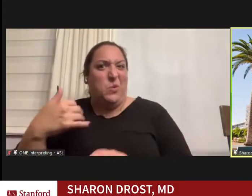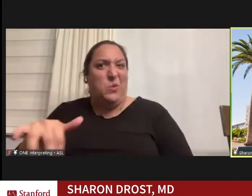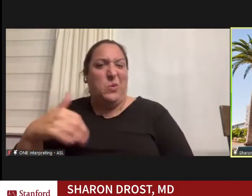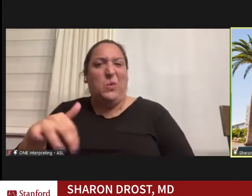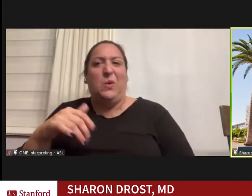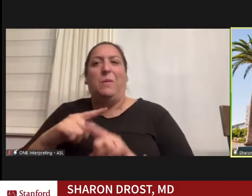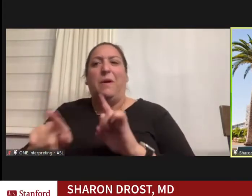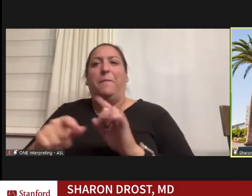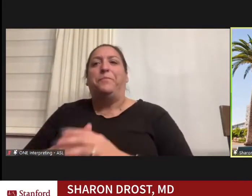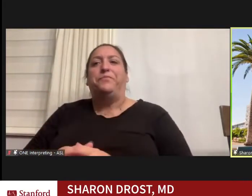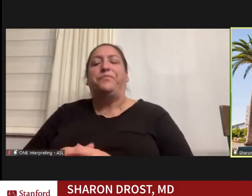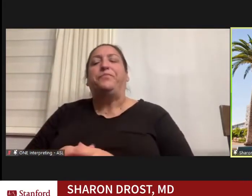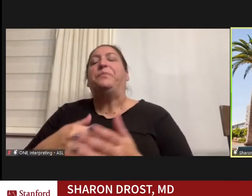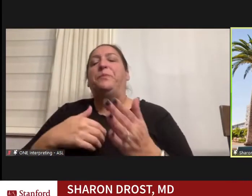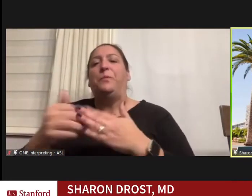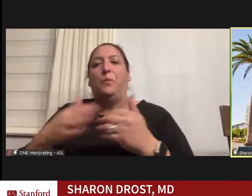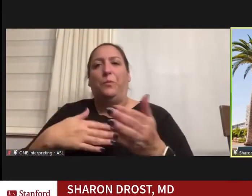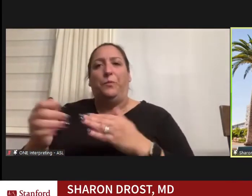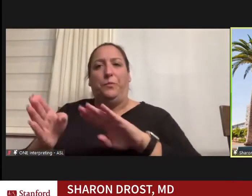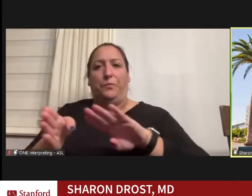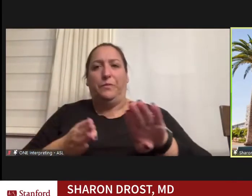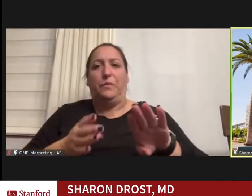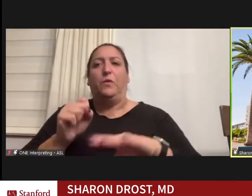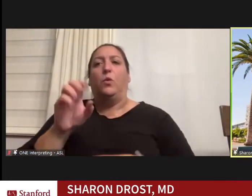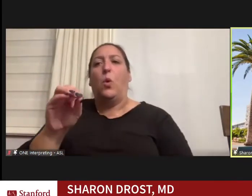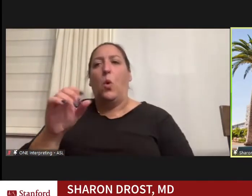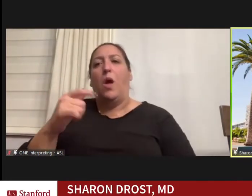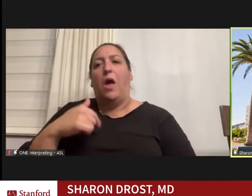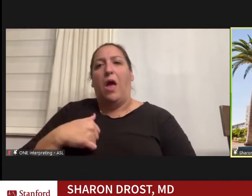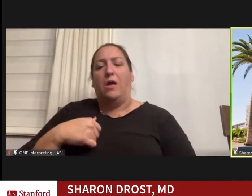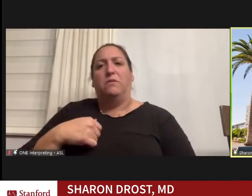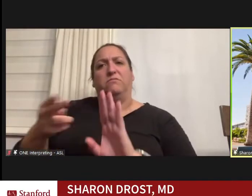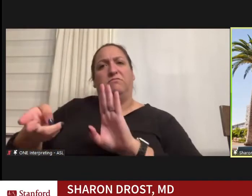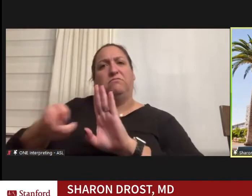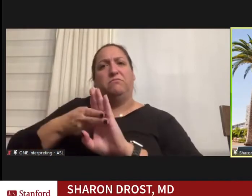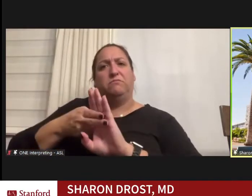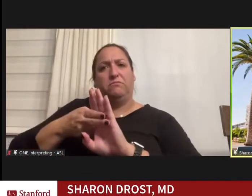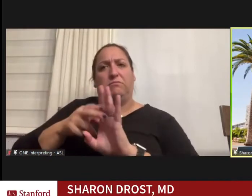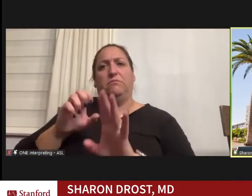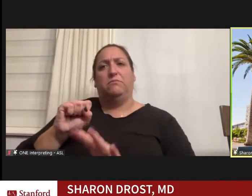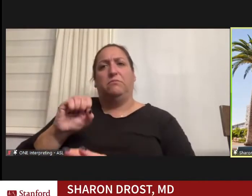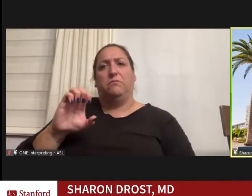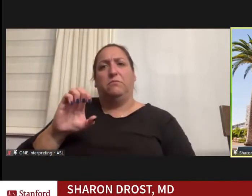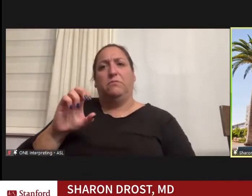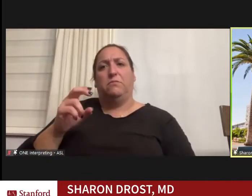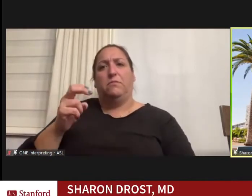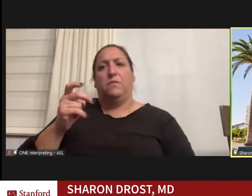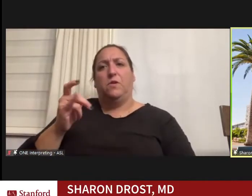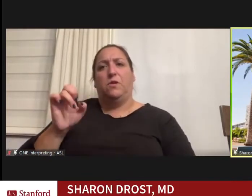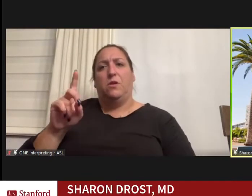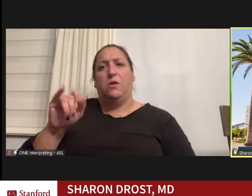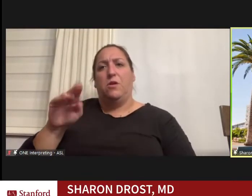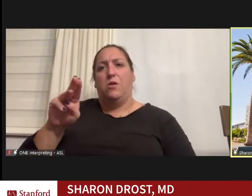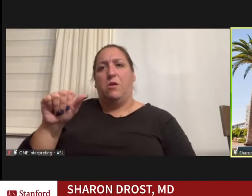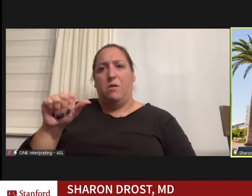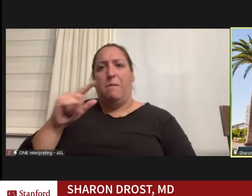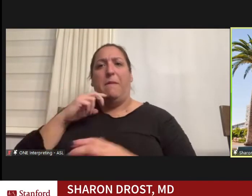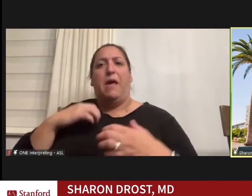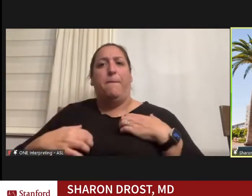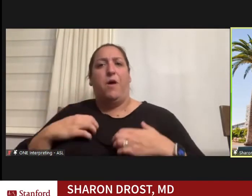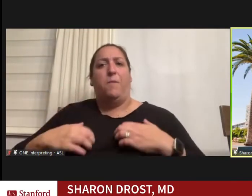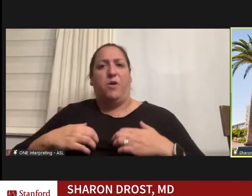So I was given that diagnosis of scleroderma and my pulmonary function tests initially were